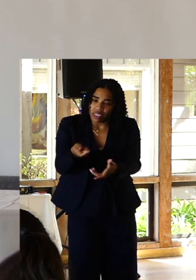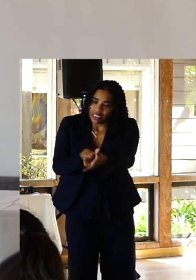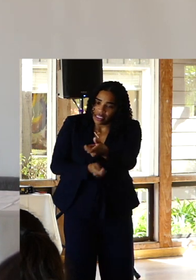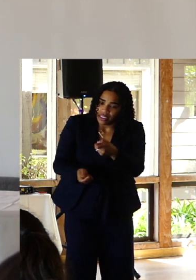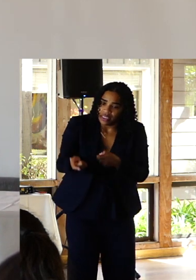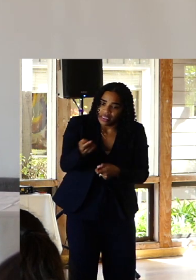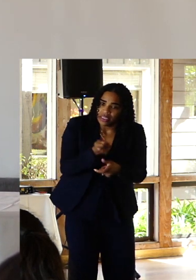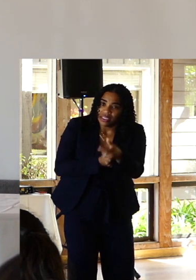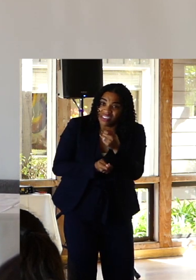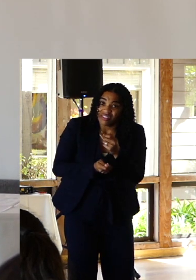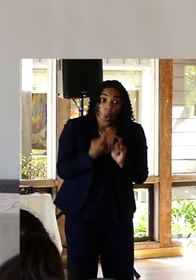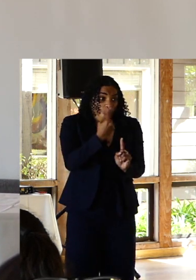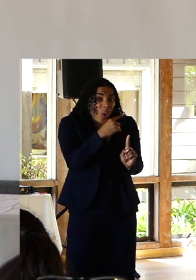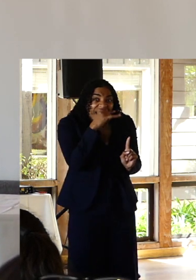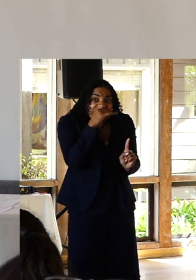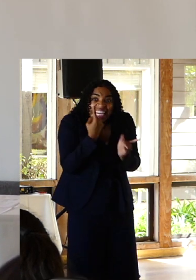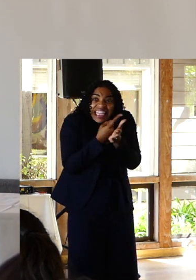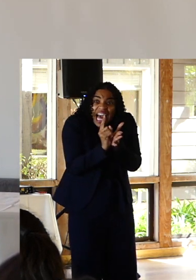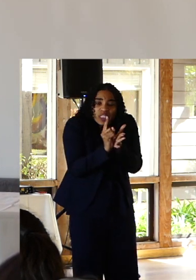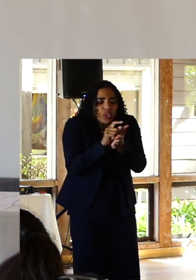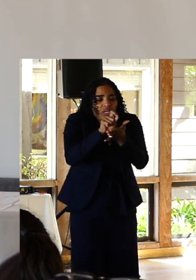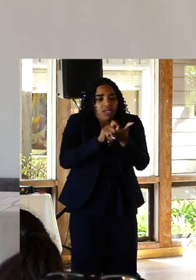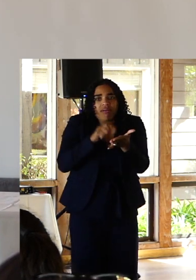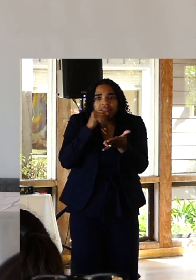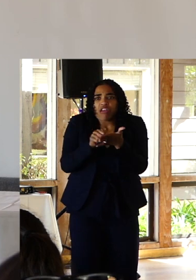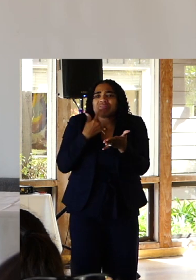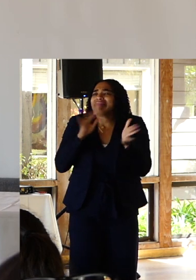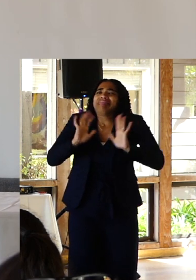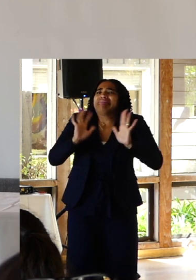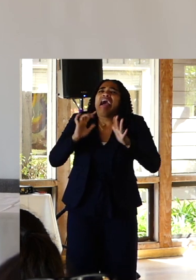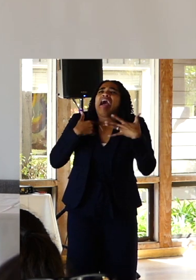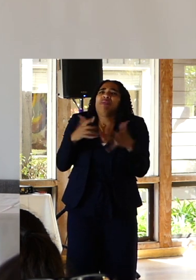up bodies. I broke down sobbing.